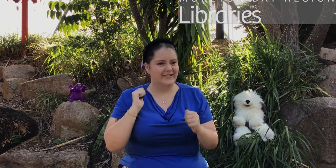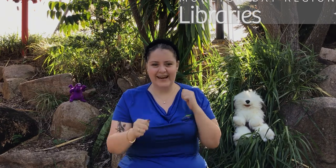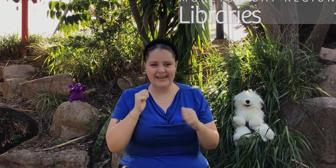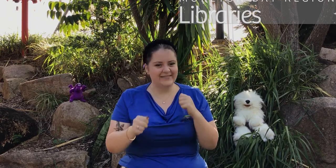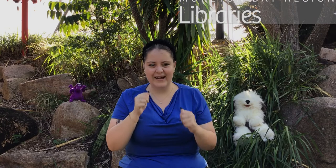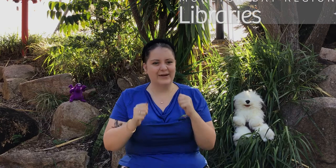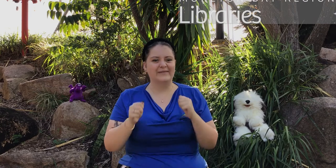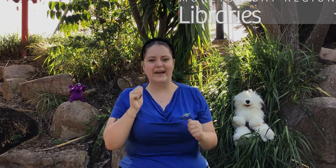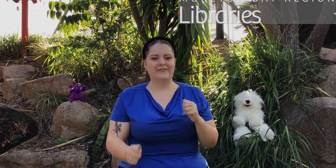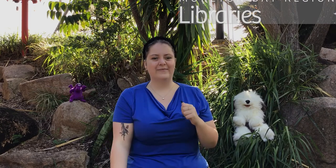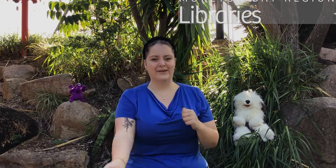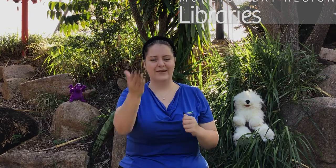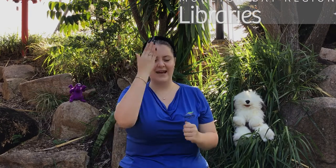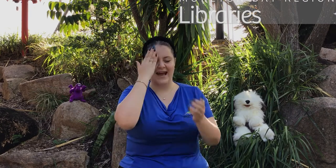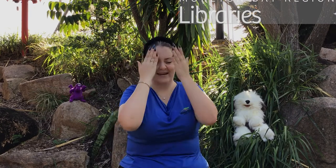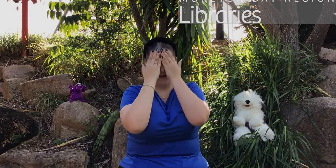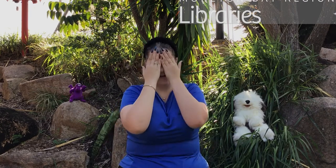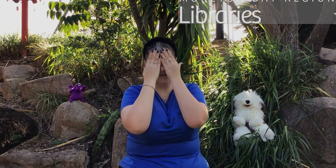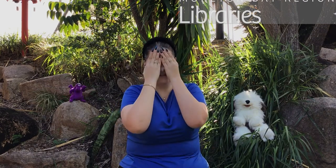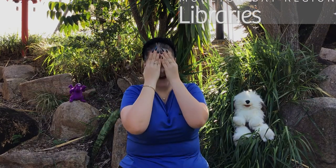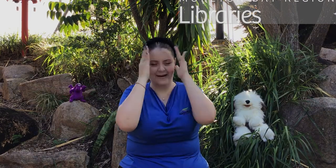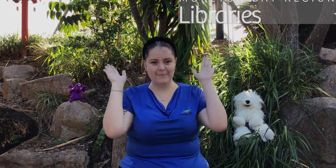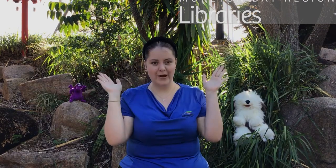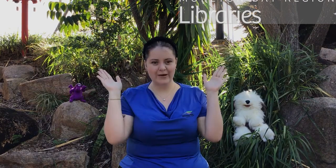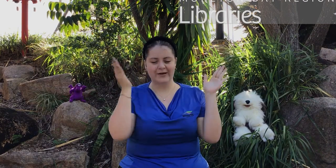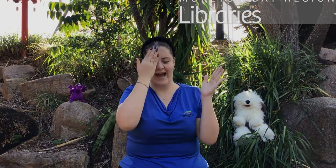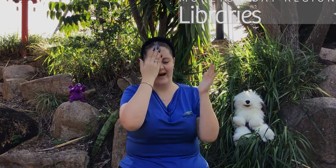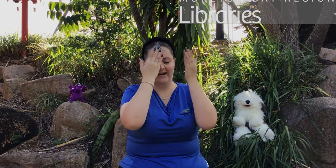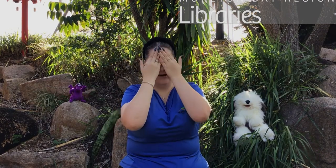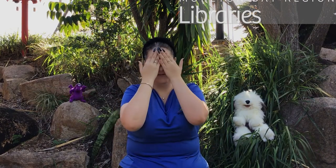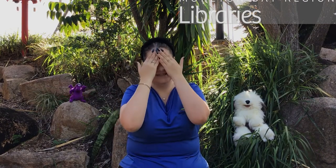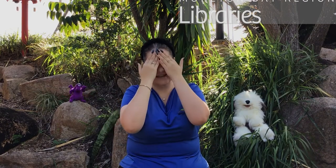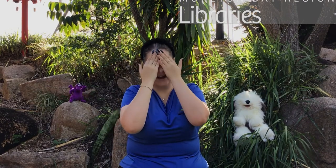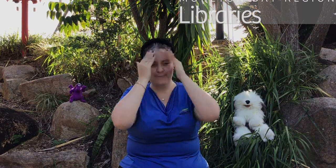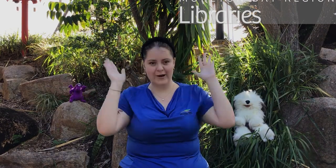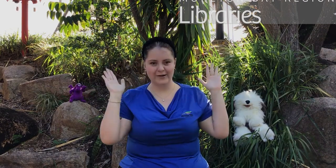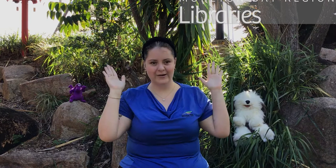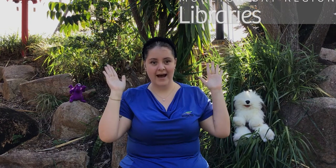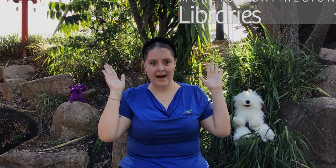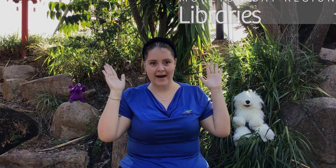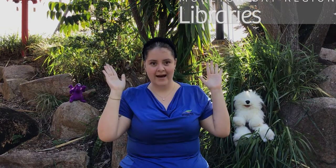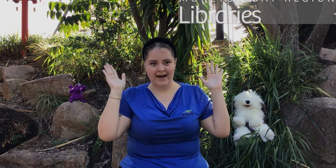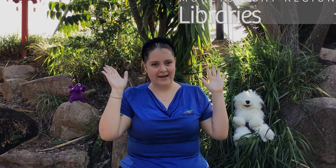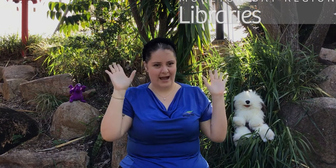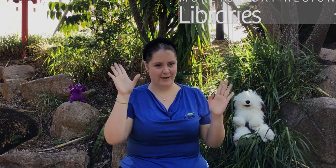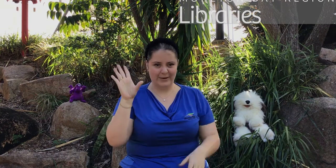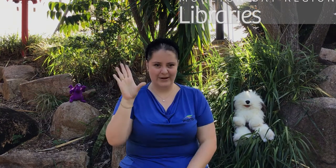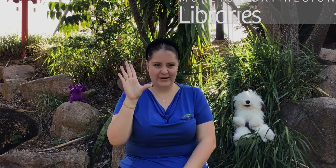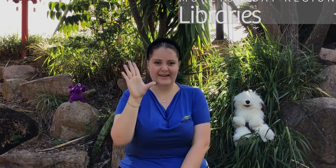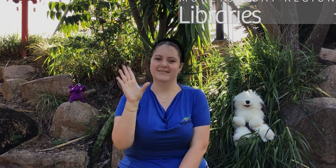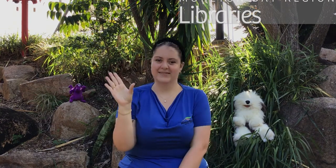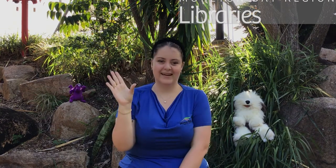I can run away from you, out of sight (Boo!), out of sight (Boo!).' Now mummy crocodile's ready: